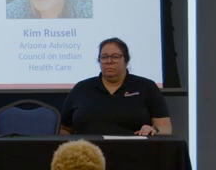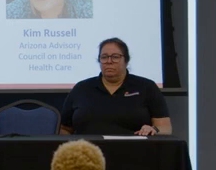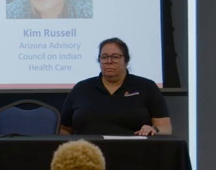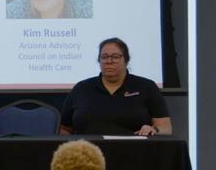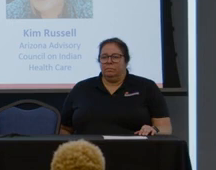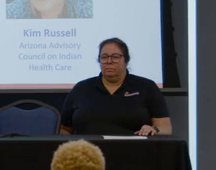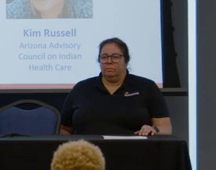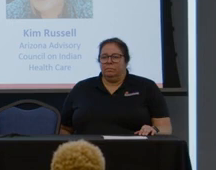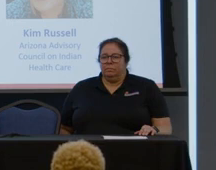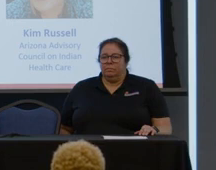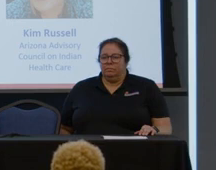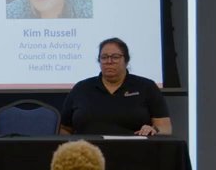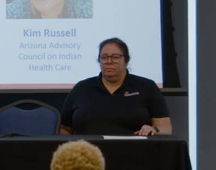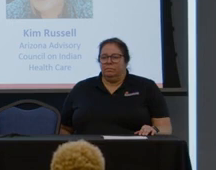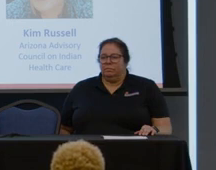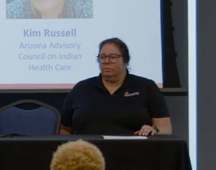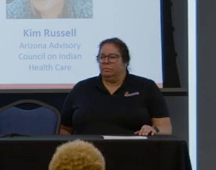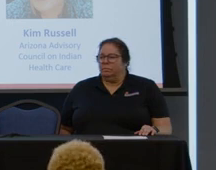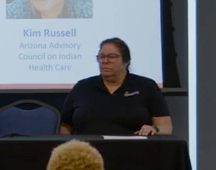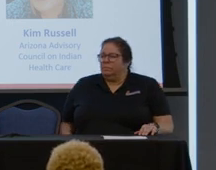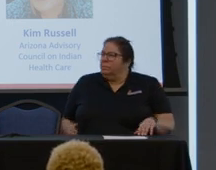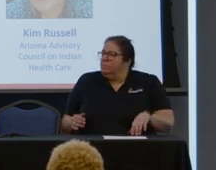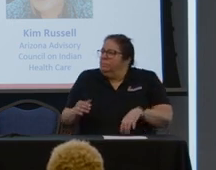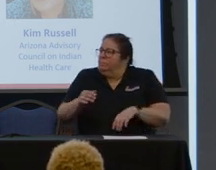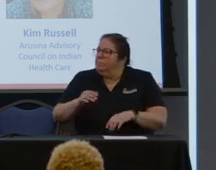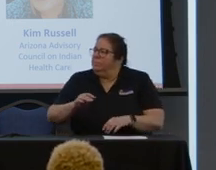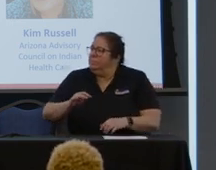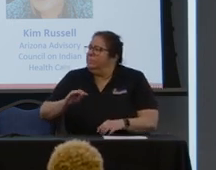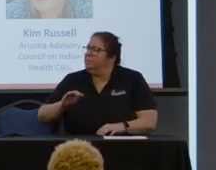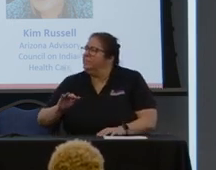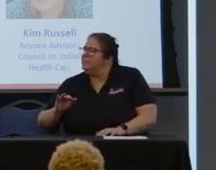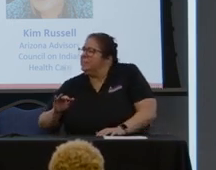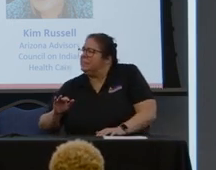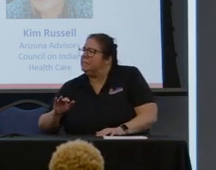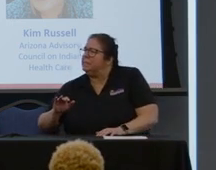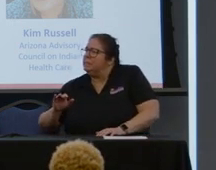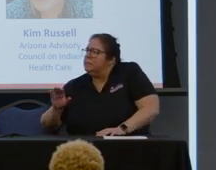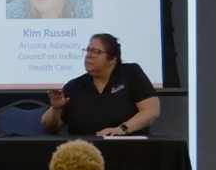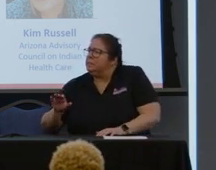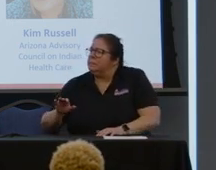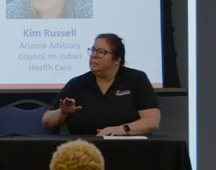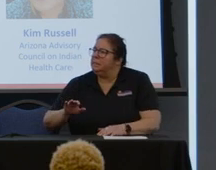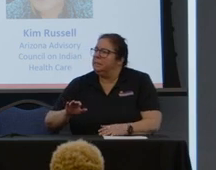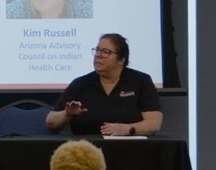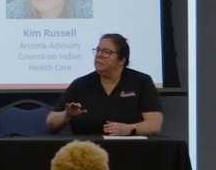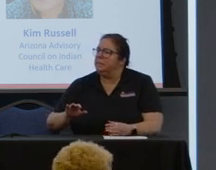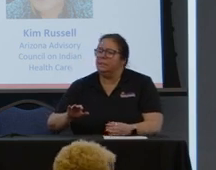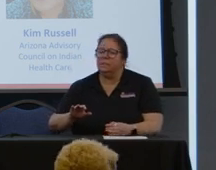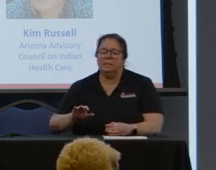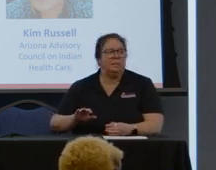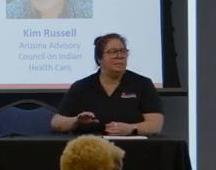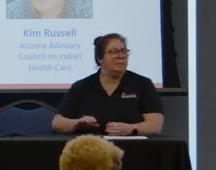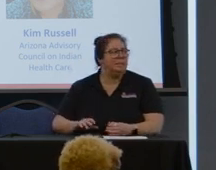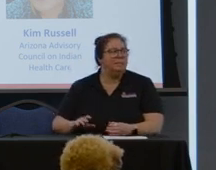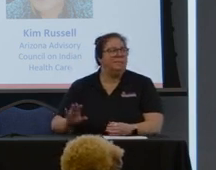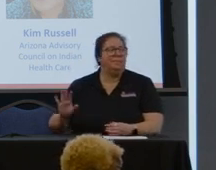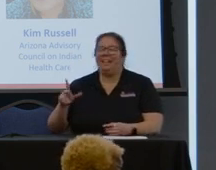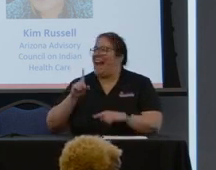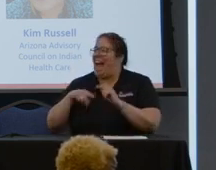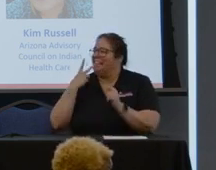Can you clarify this by services. For the deaf and the hard of hearing.